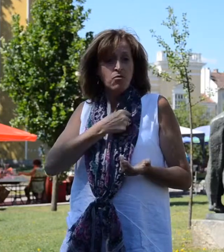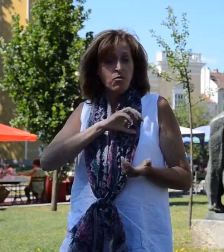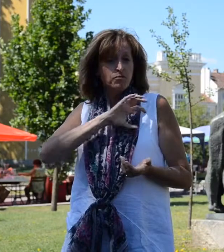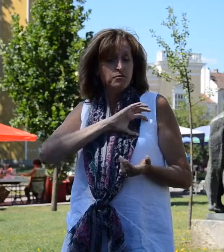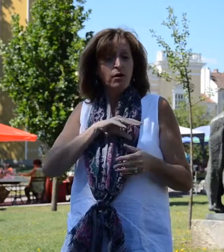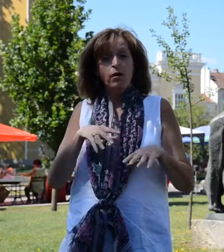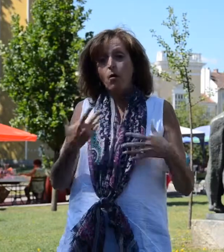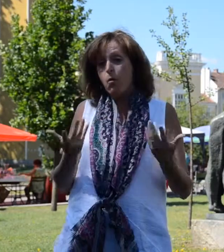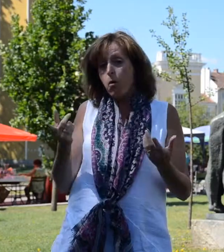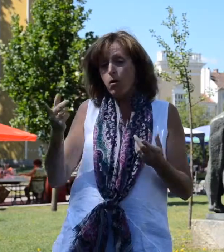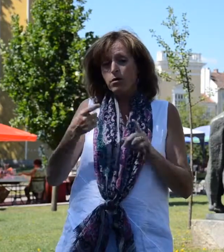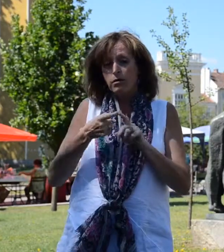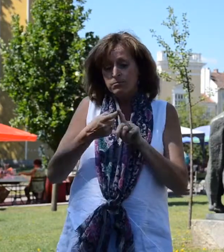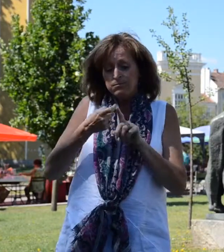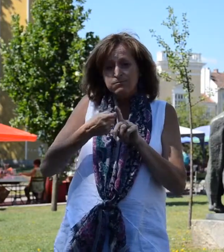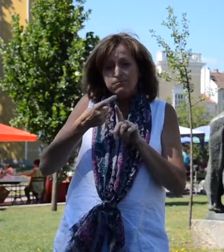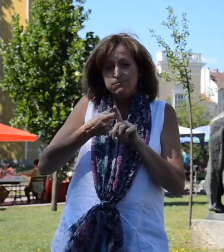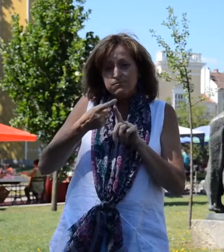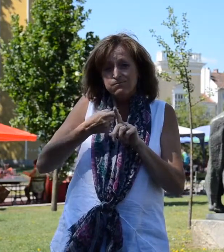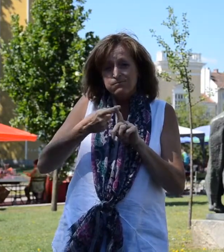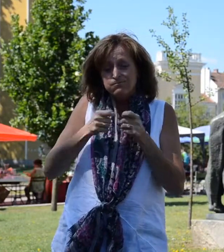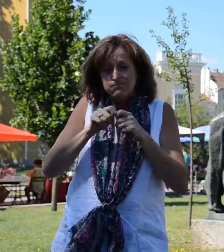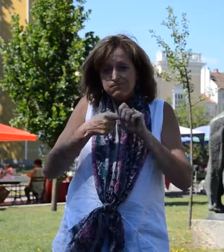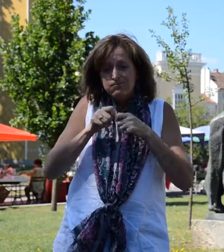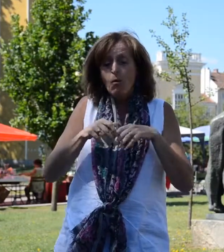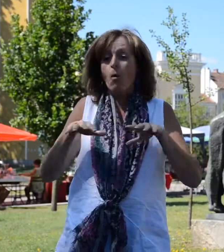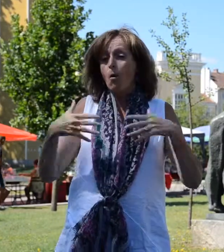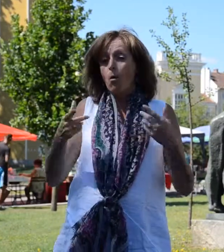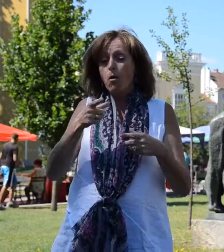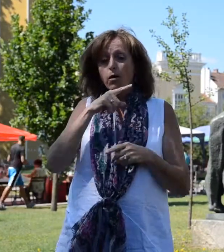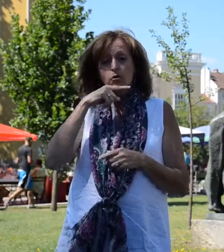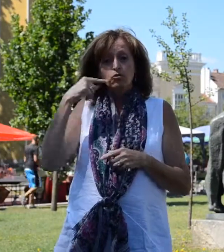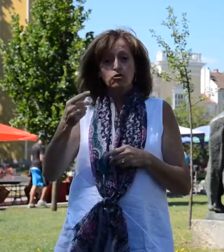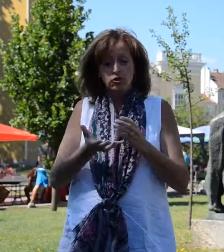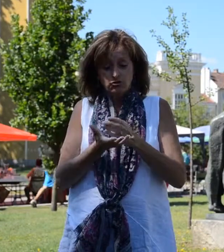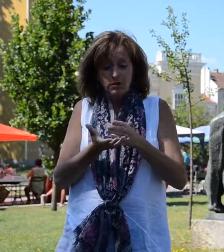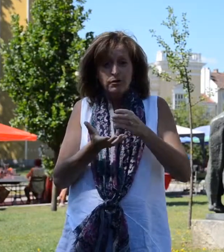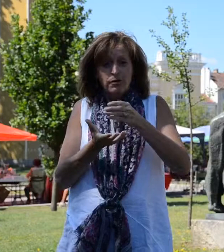as old cameras, coins and medals, hand knitted